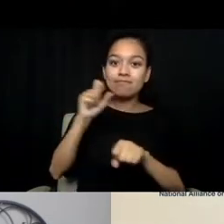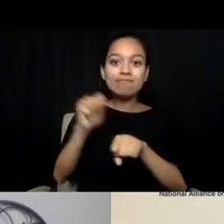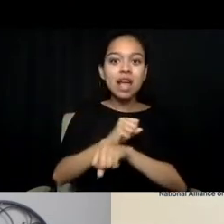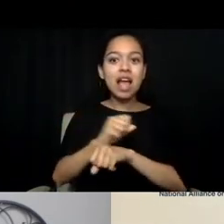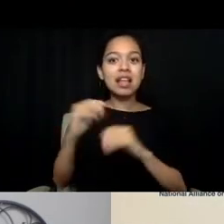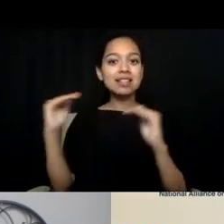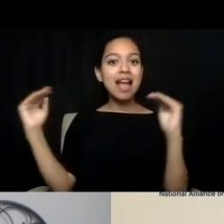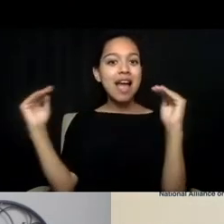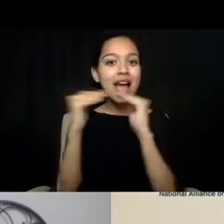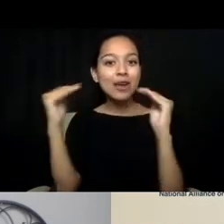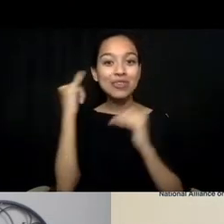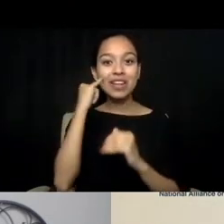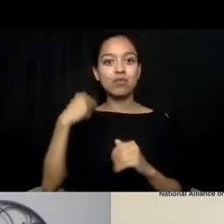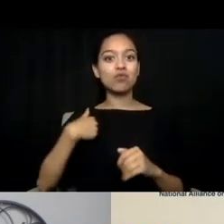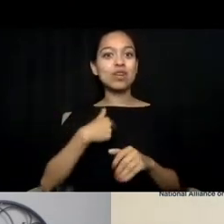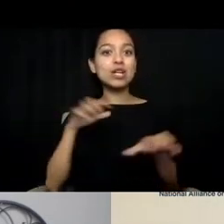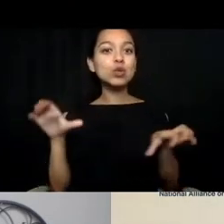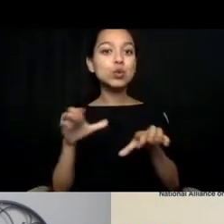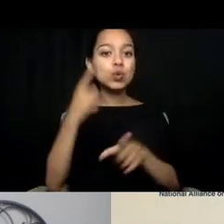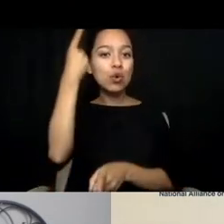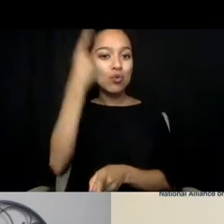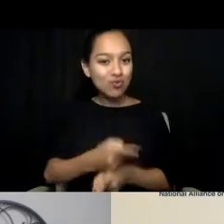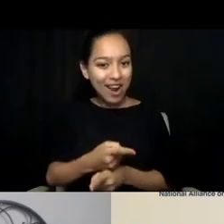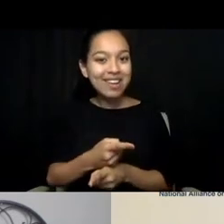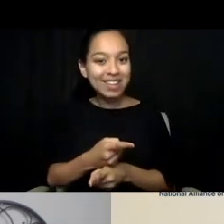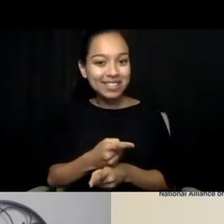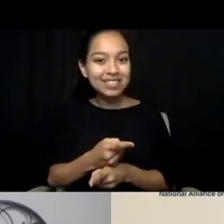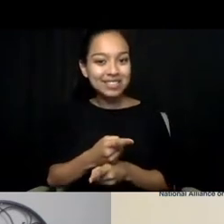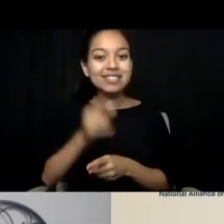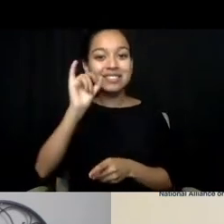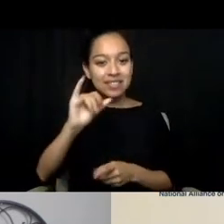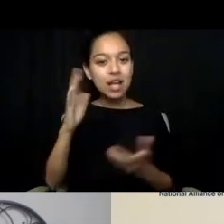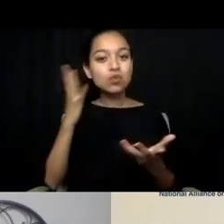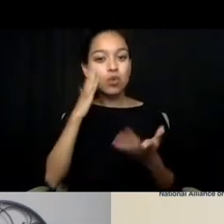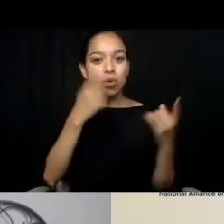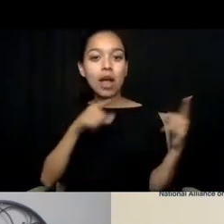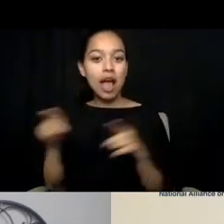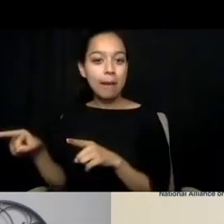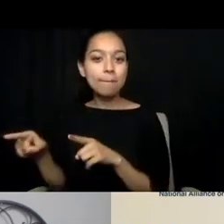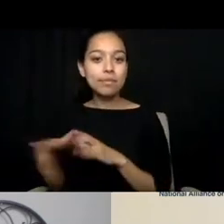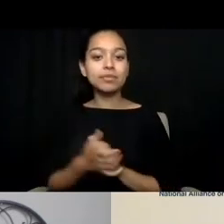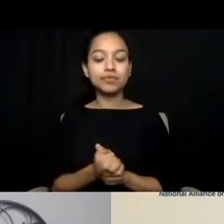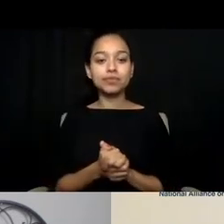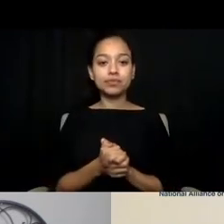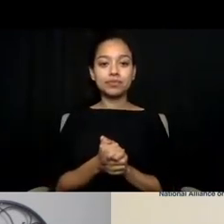That's what we will get. I always say 988 is about saving lives.